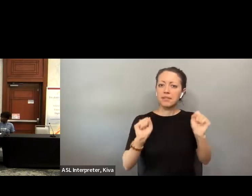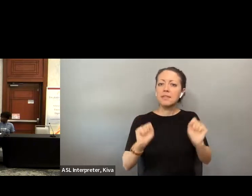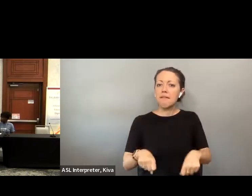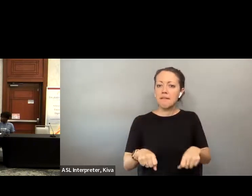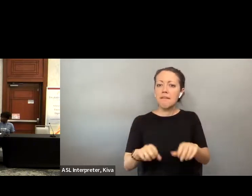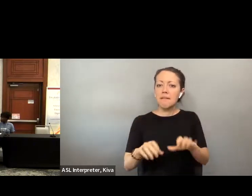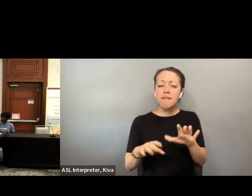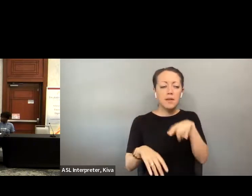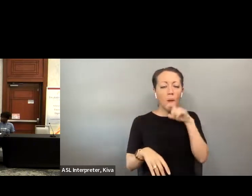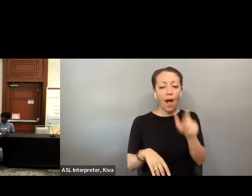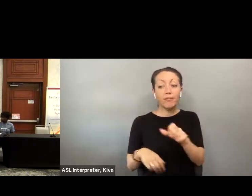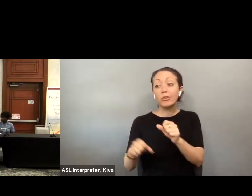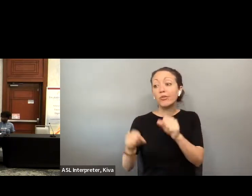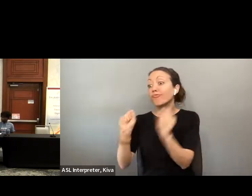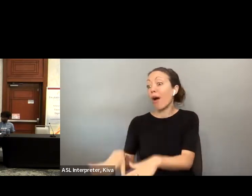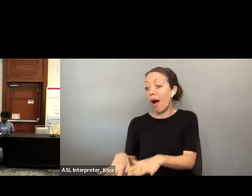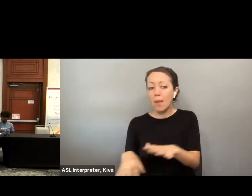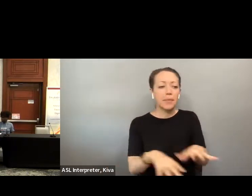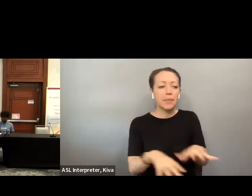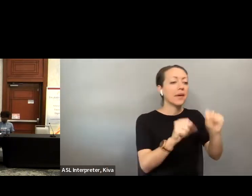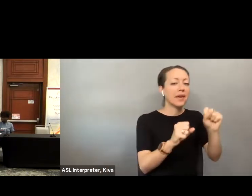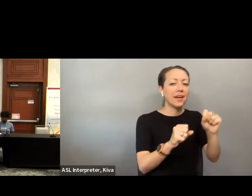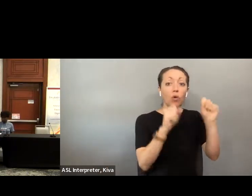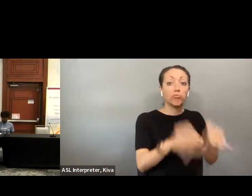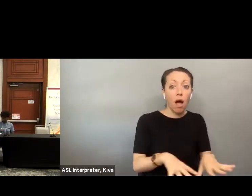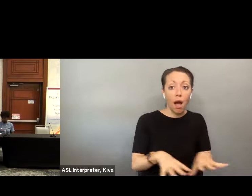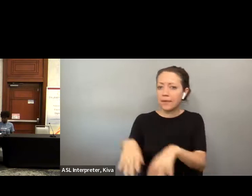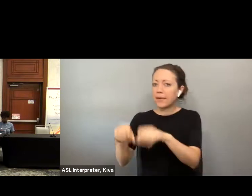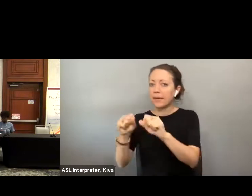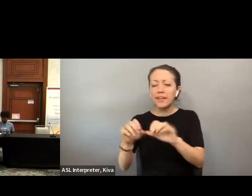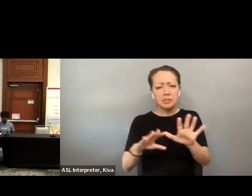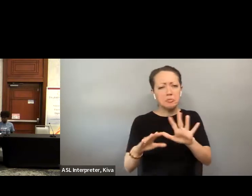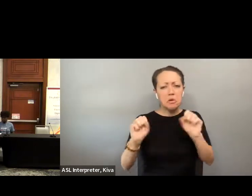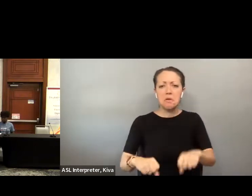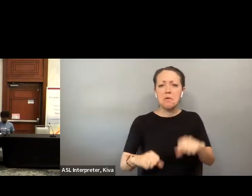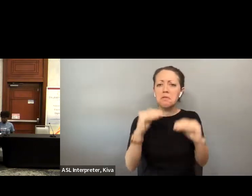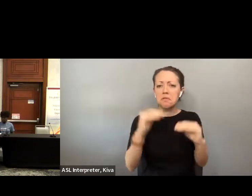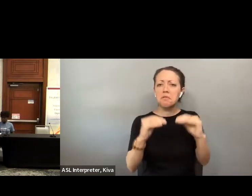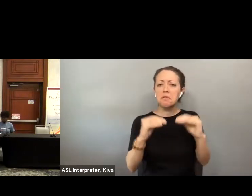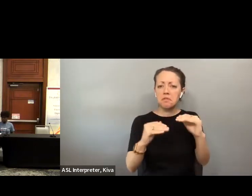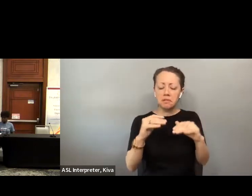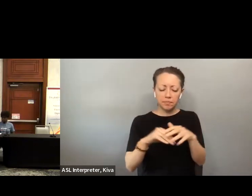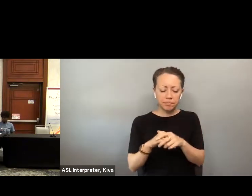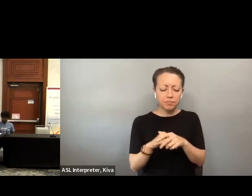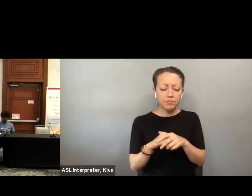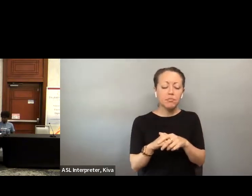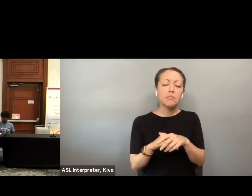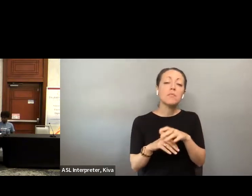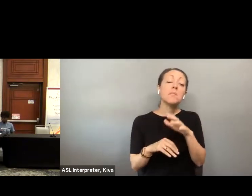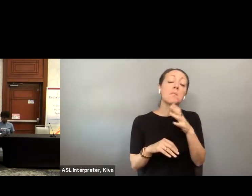a tension between security and accessibility but it doesn't have to always be a trade-off between one or the other. There is a new. There are new approaches, and we are embracing those at enhanced voting to have both. There is or are new approaches and we are embracing those